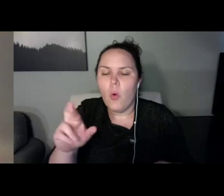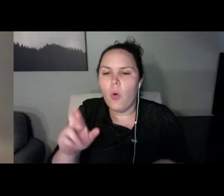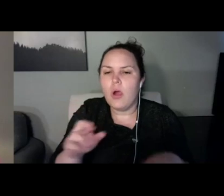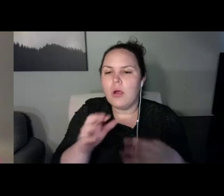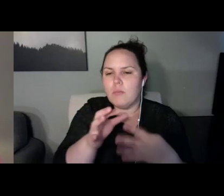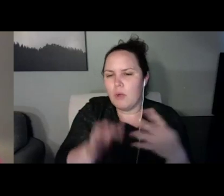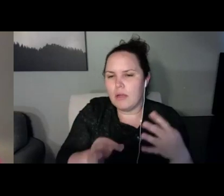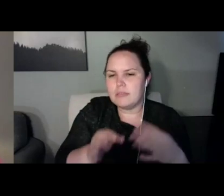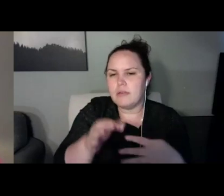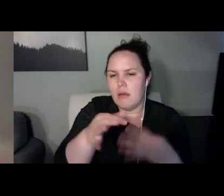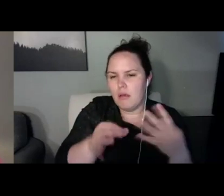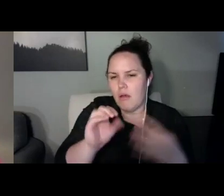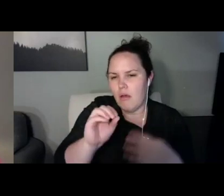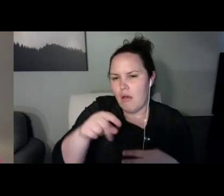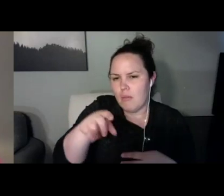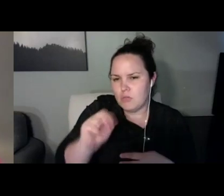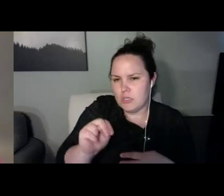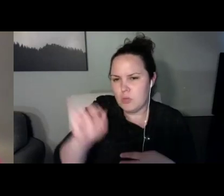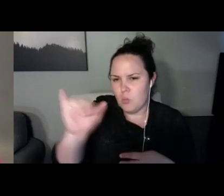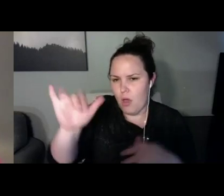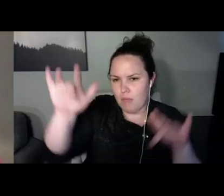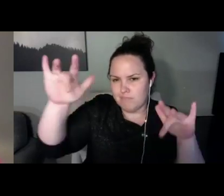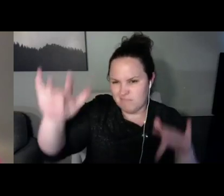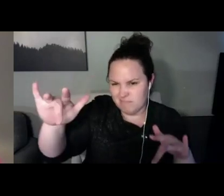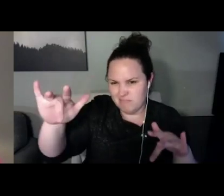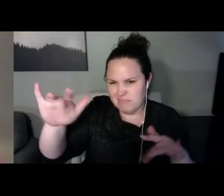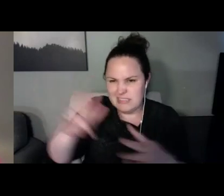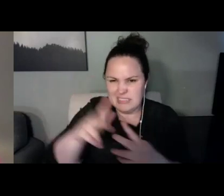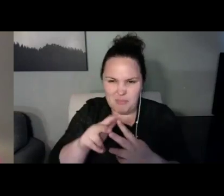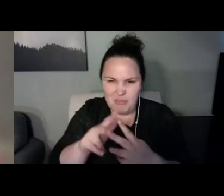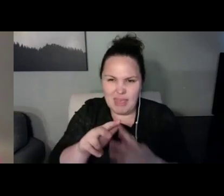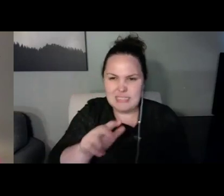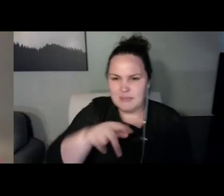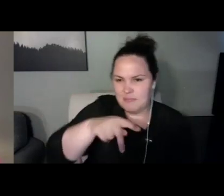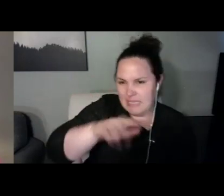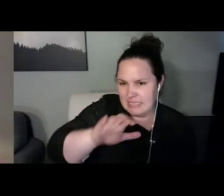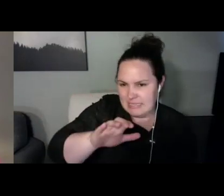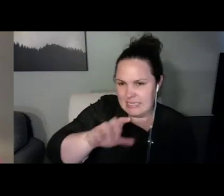And once we see that you have a question, we will invite you on to the screen so that